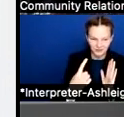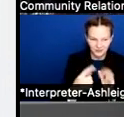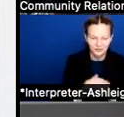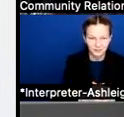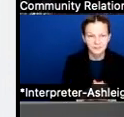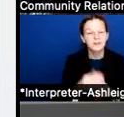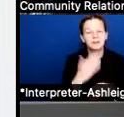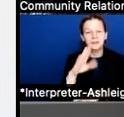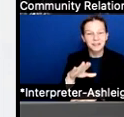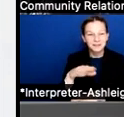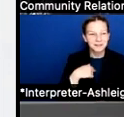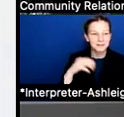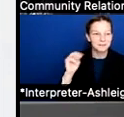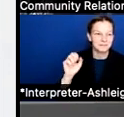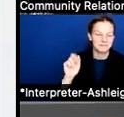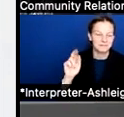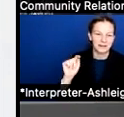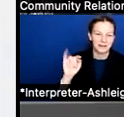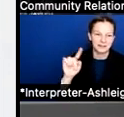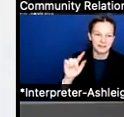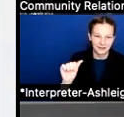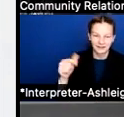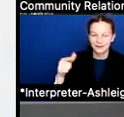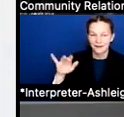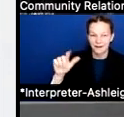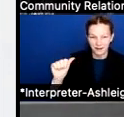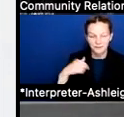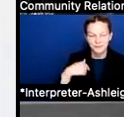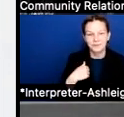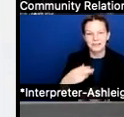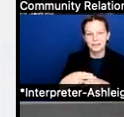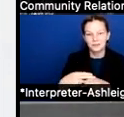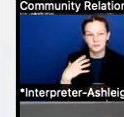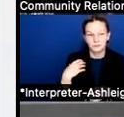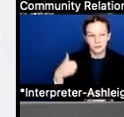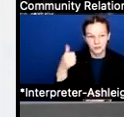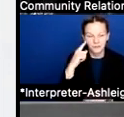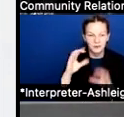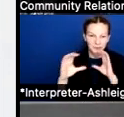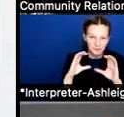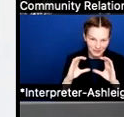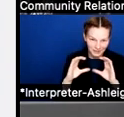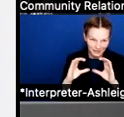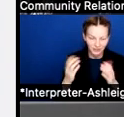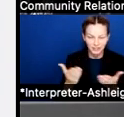My name is Maritza Gallaga. I am the Interim Chief of Public Affairs and Communications at Round Rock ISD. And again, I'd like to welcome you all